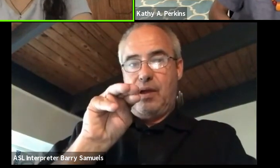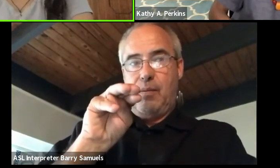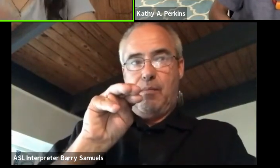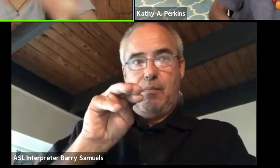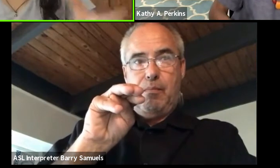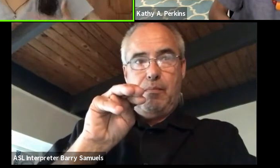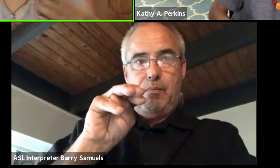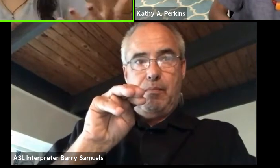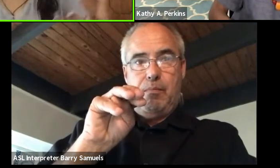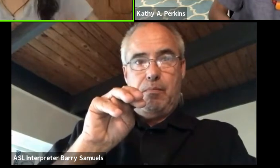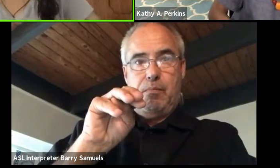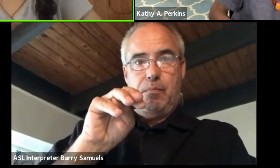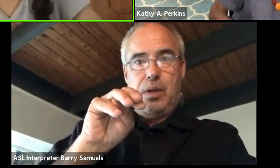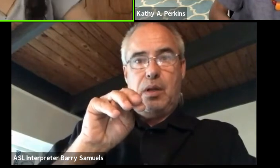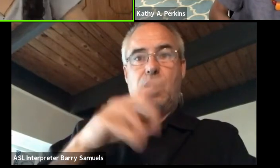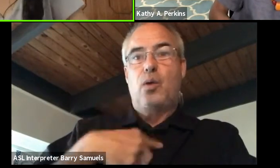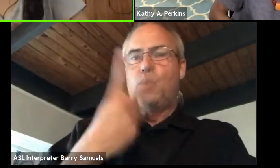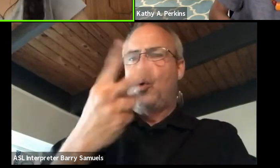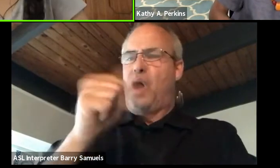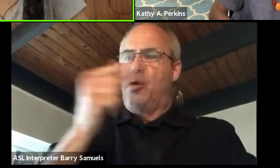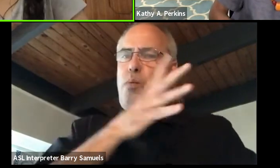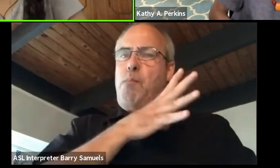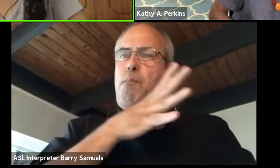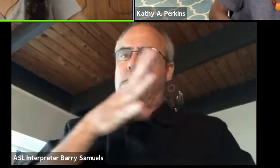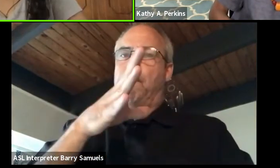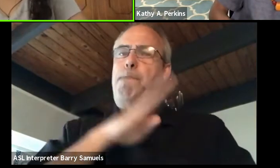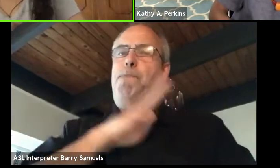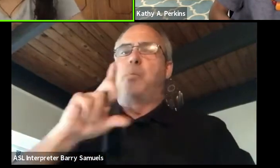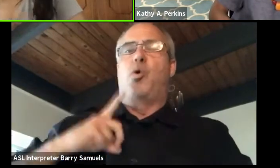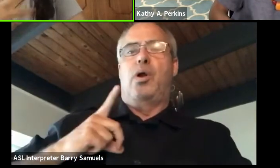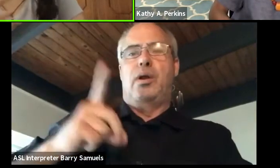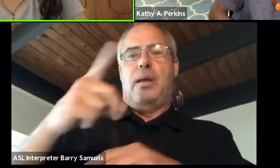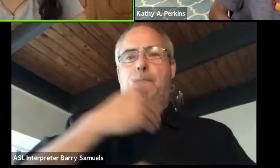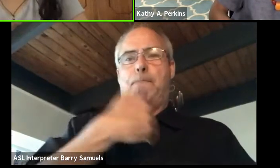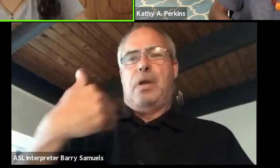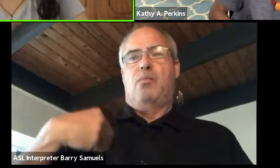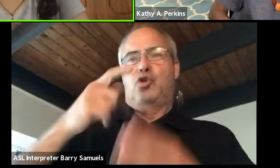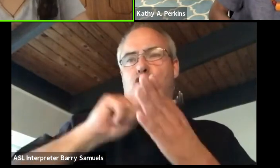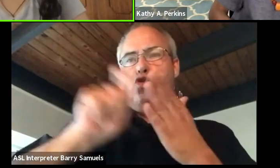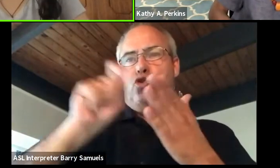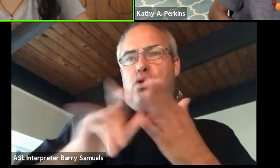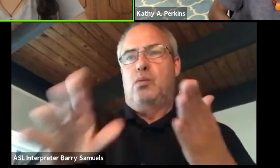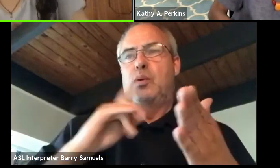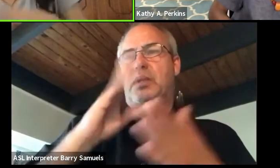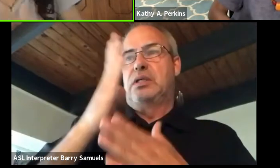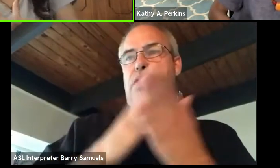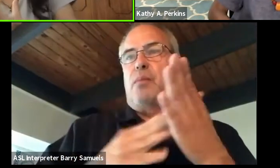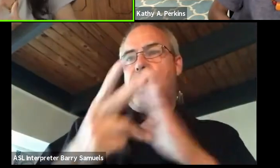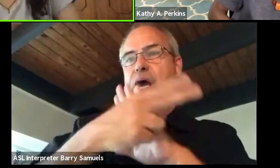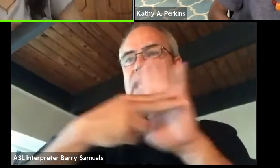may they have a wonderful journal as well called Allies that highlights some of these stories of assimilation.